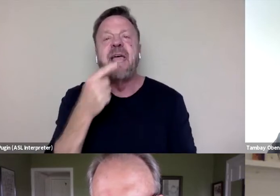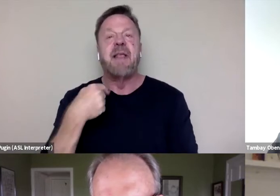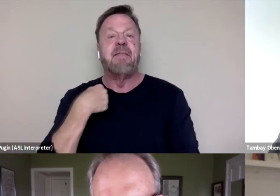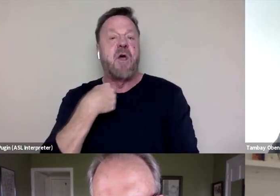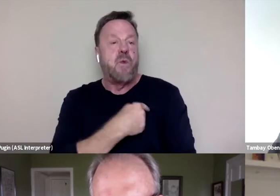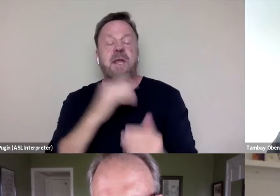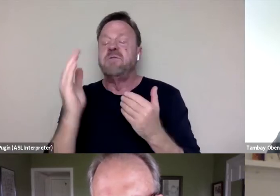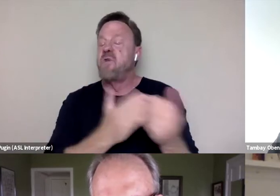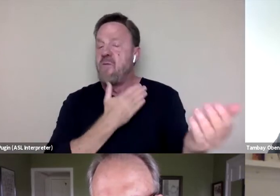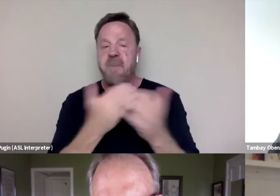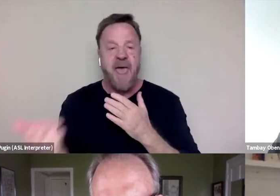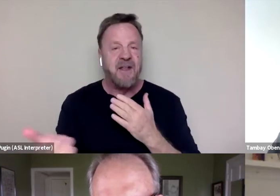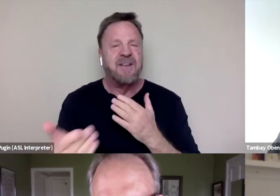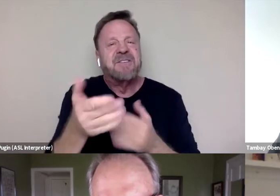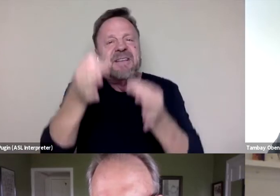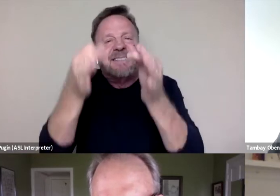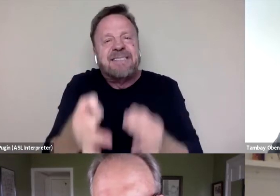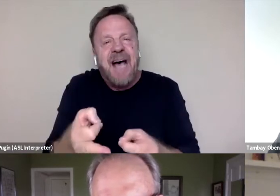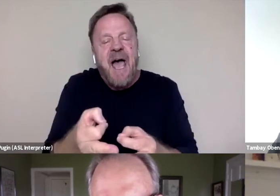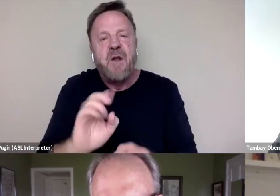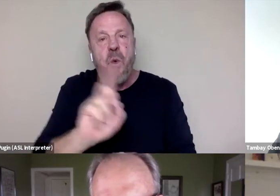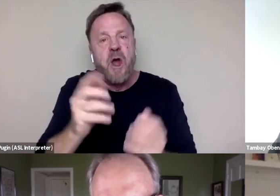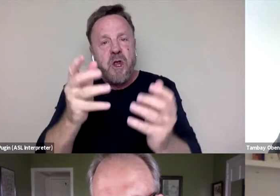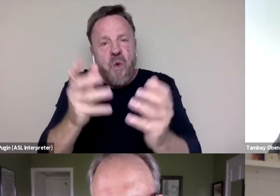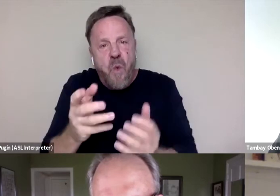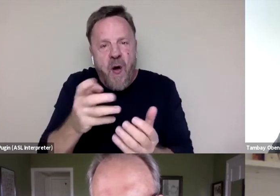So decide where you wanna be in this story.